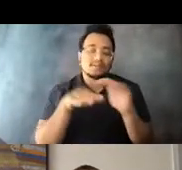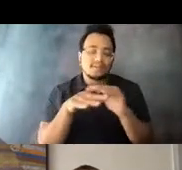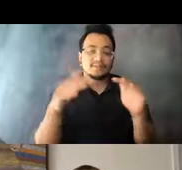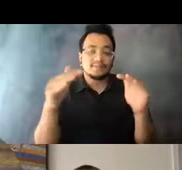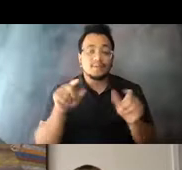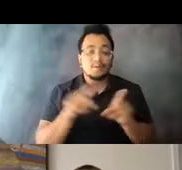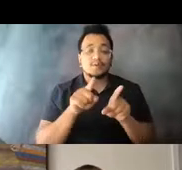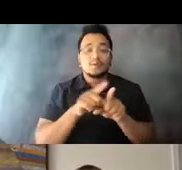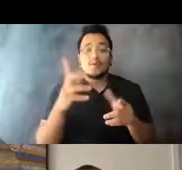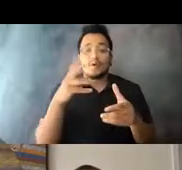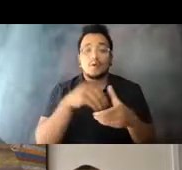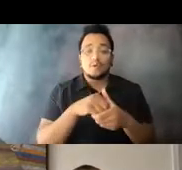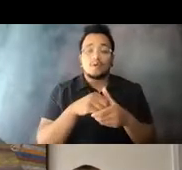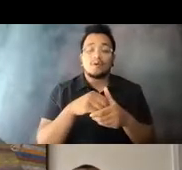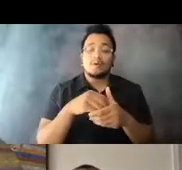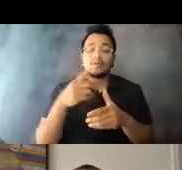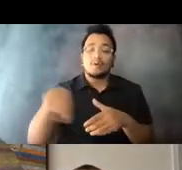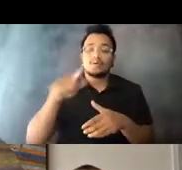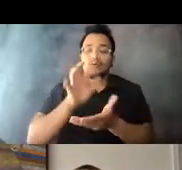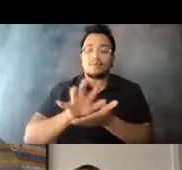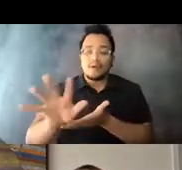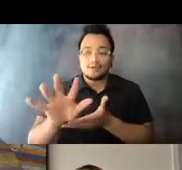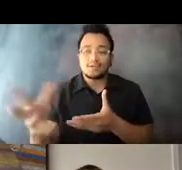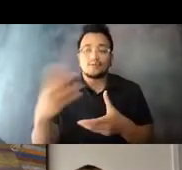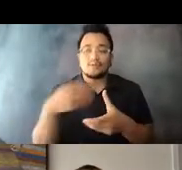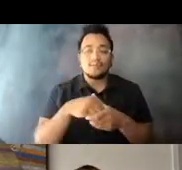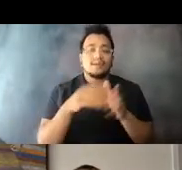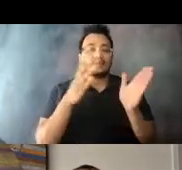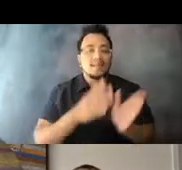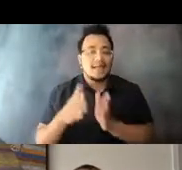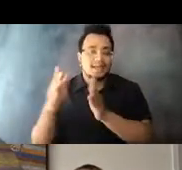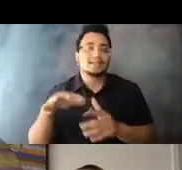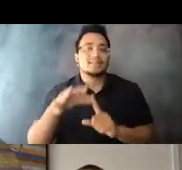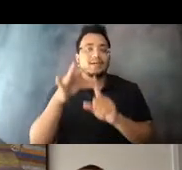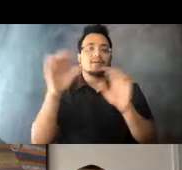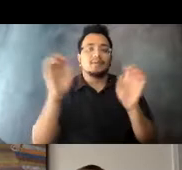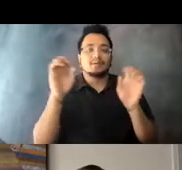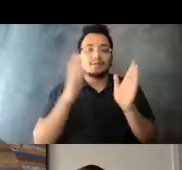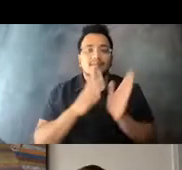communities in transportation 15:08:46 planning, especially emergency planning. 15:08:47 Next slide.